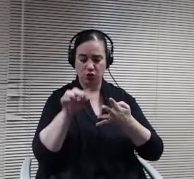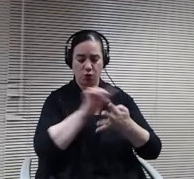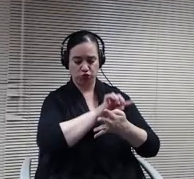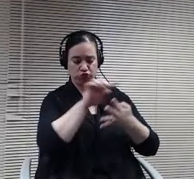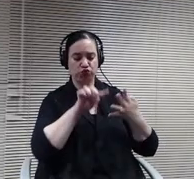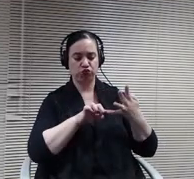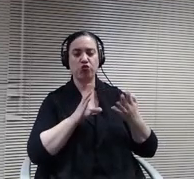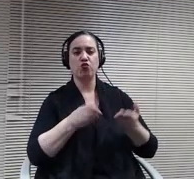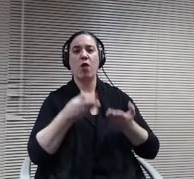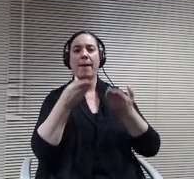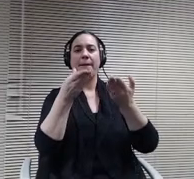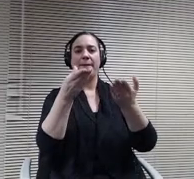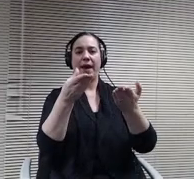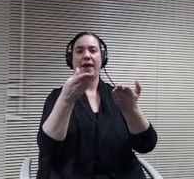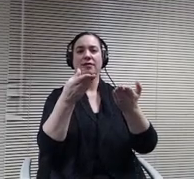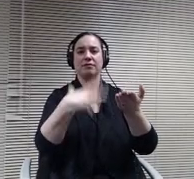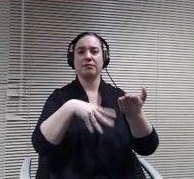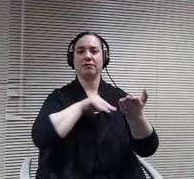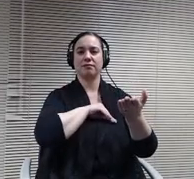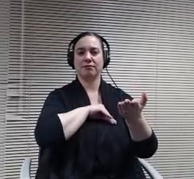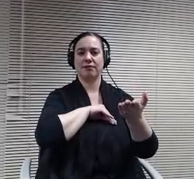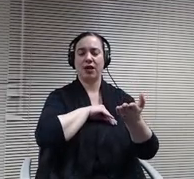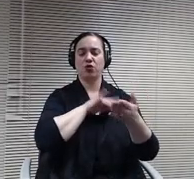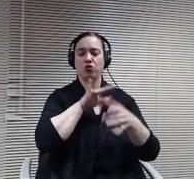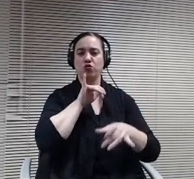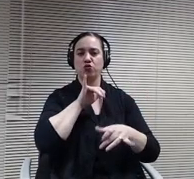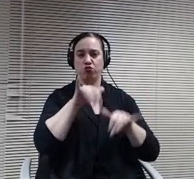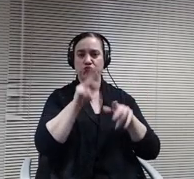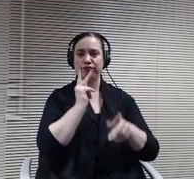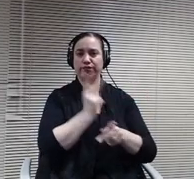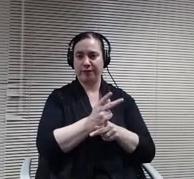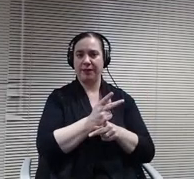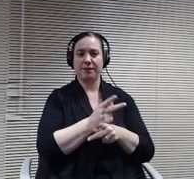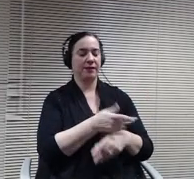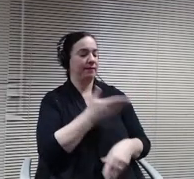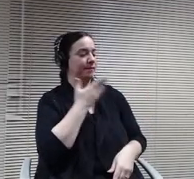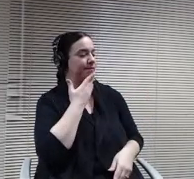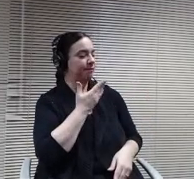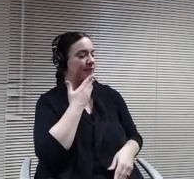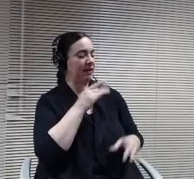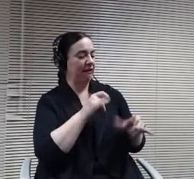Good thank you, Doctor Peterson. Can I get a motion to approve